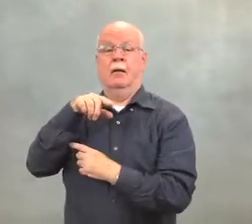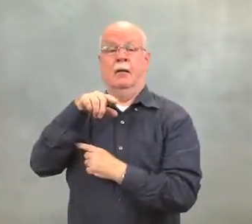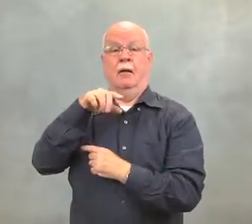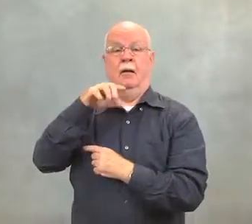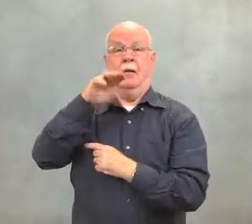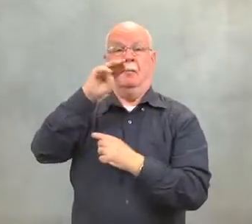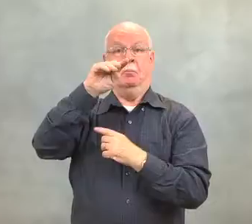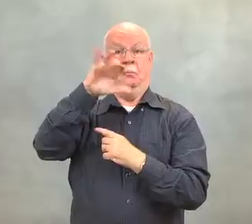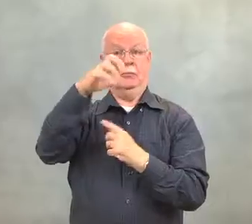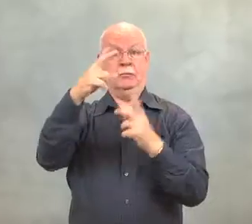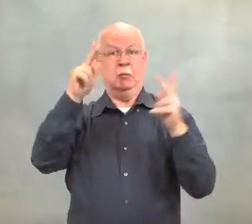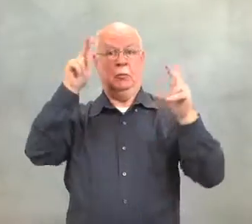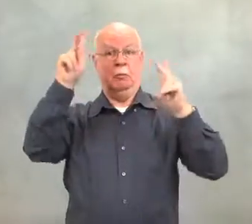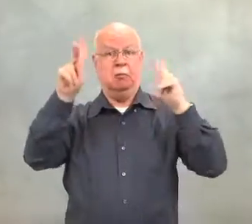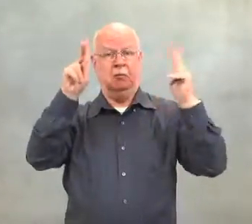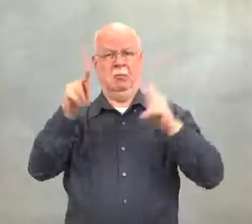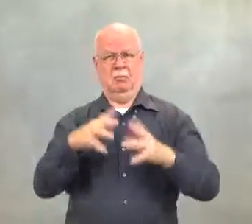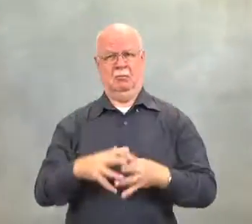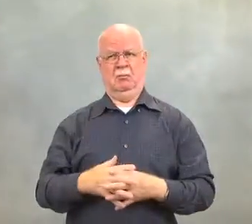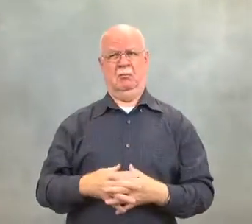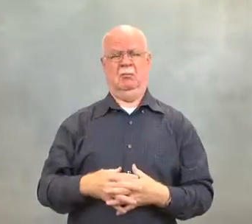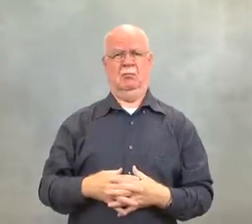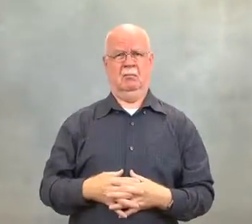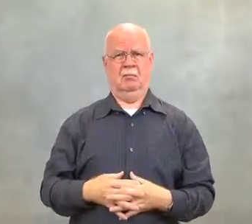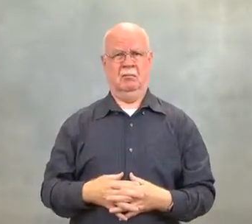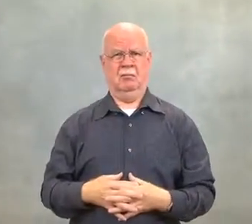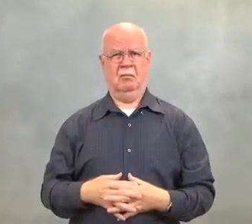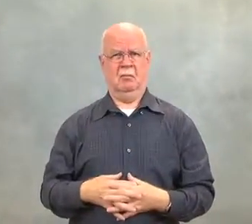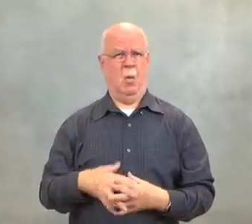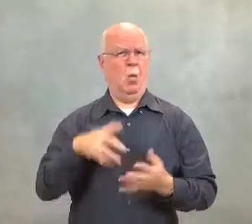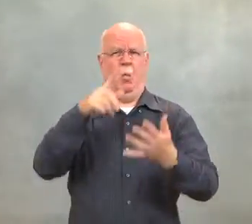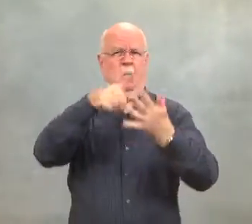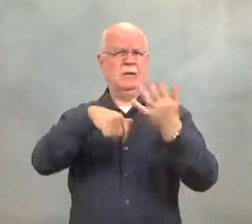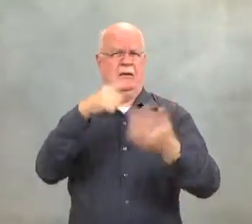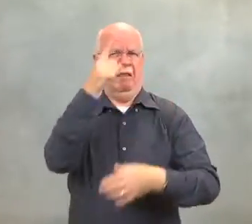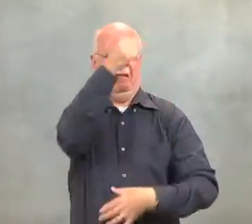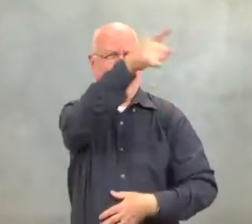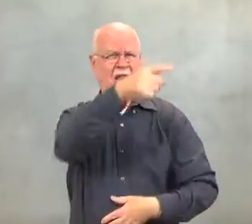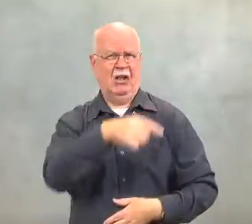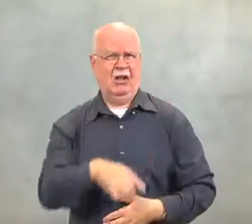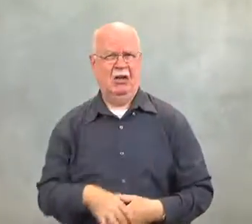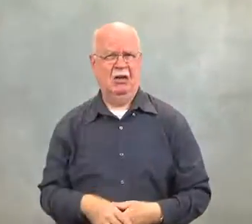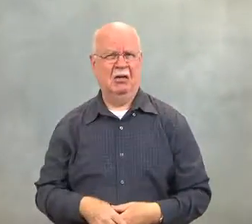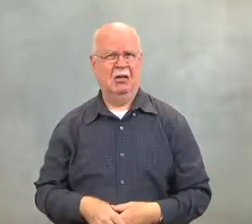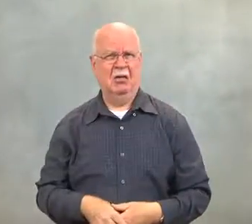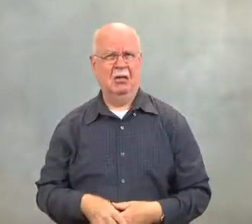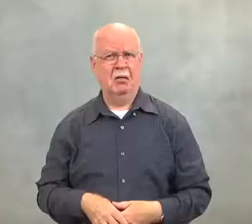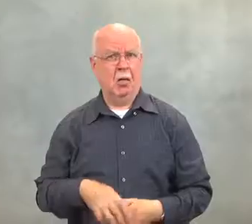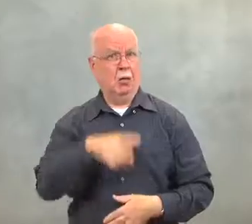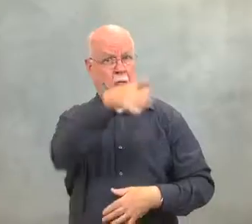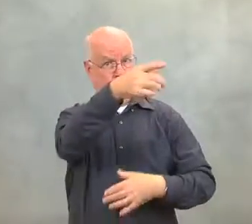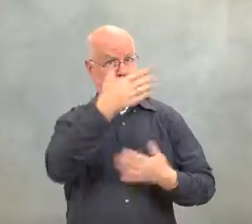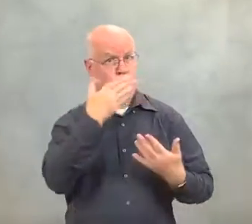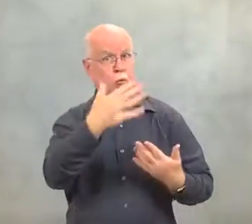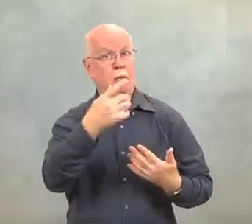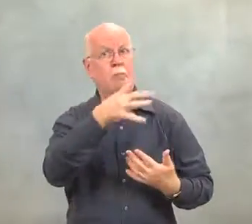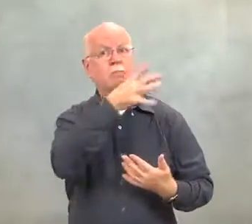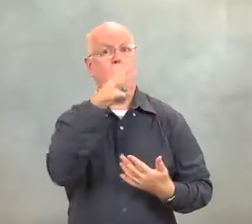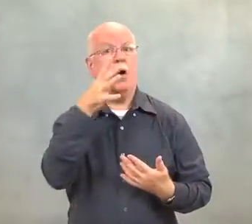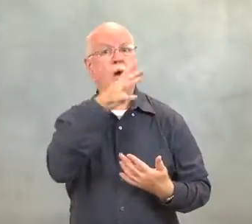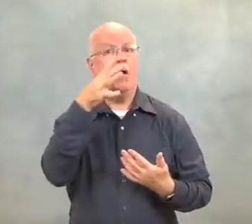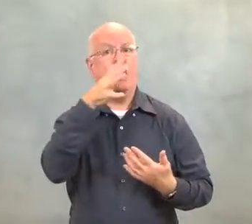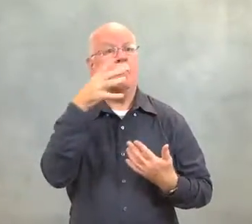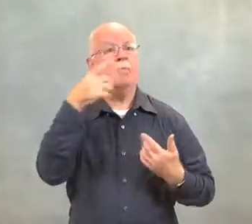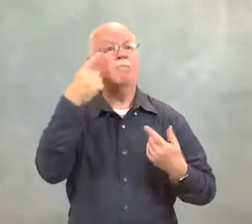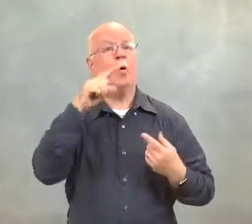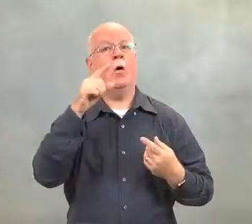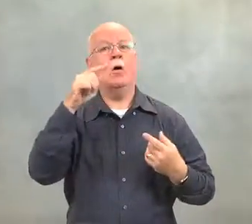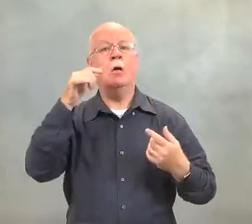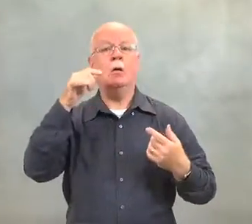The people of Michigan were skeptical. They said, "What's up there anyway?"